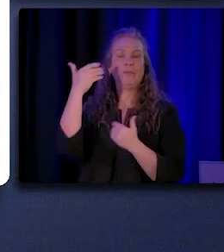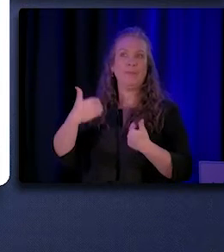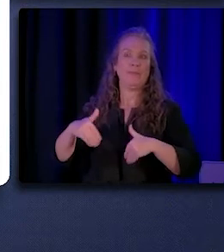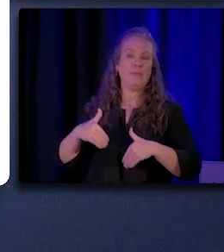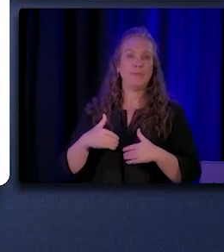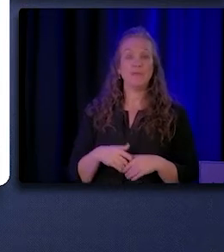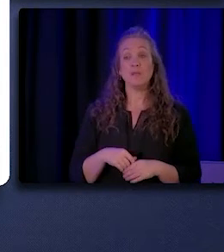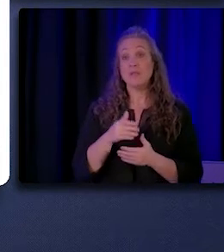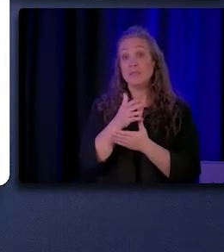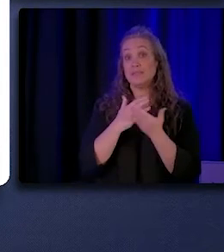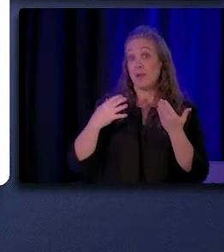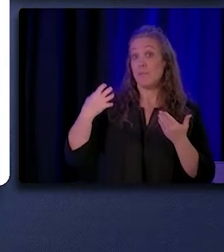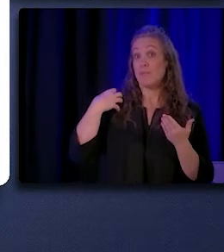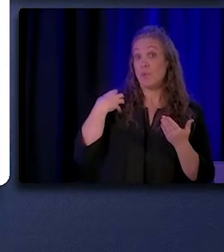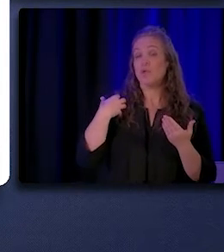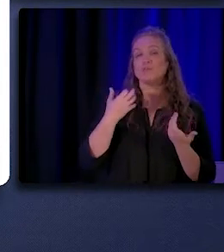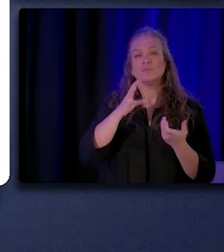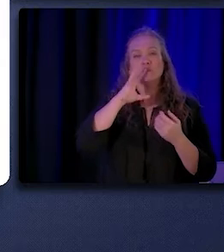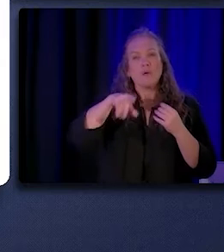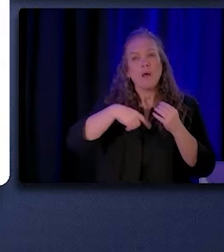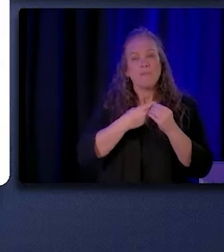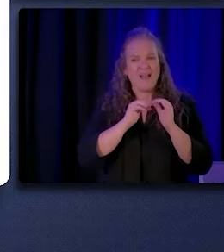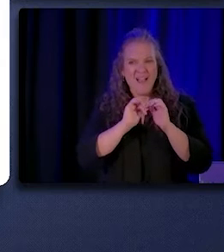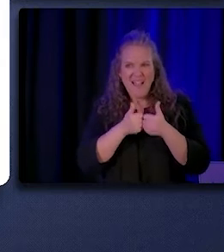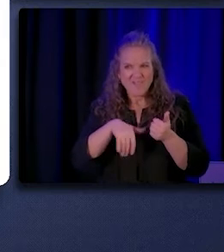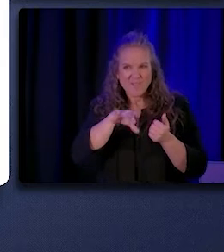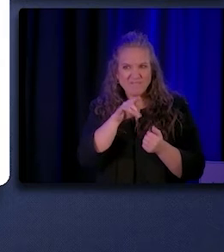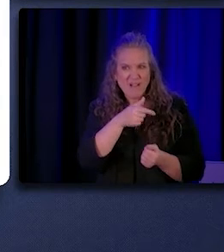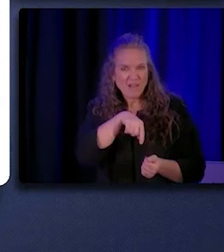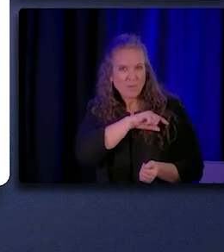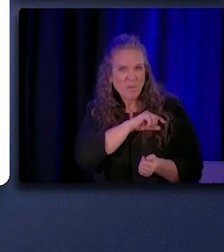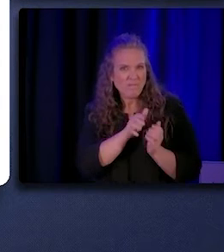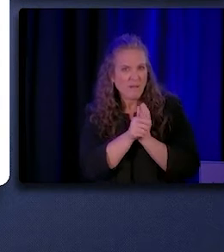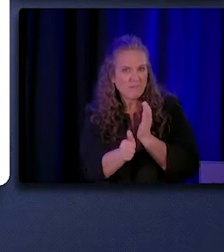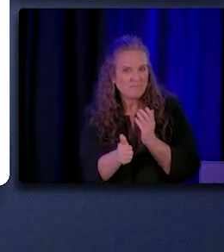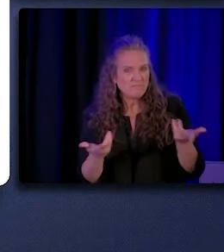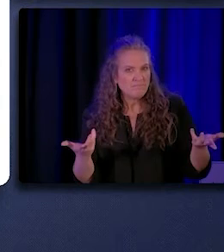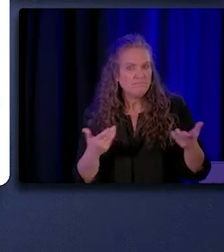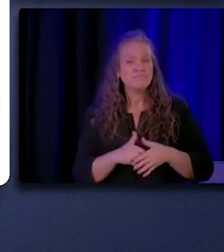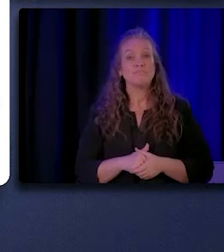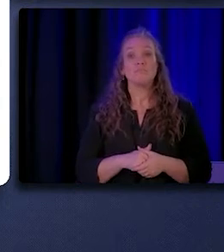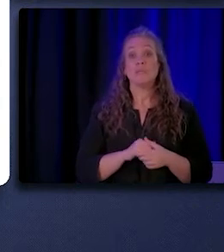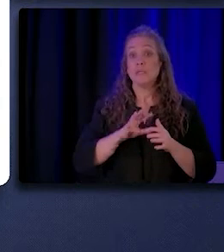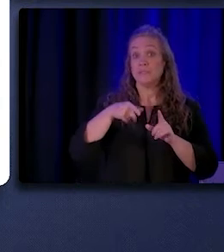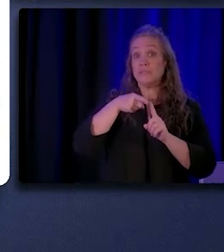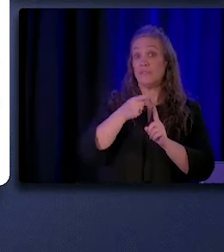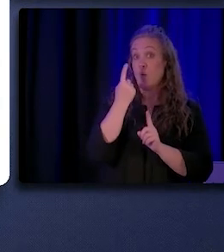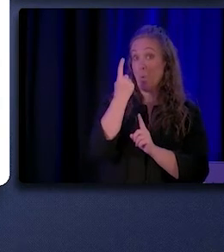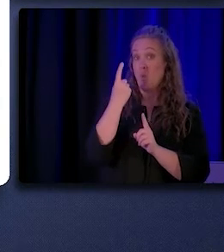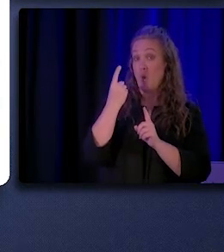about the challenges associated with finding qualified CHW/Ps. Specifically one interviewee said,